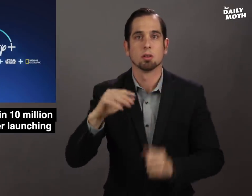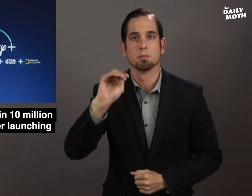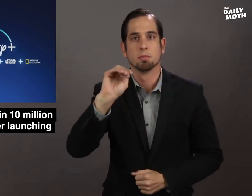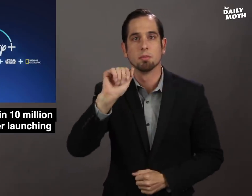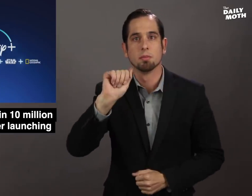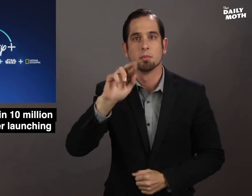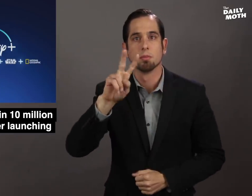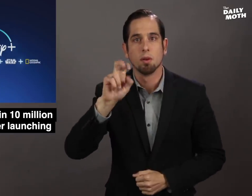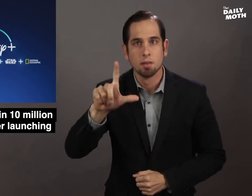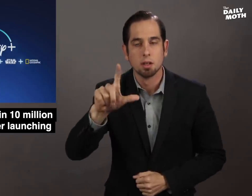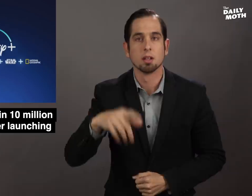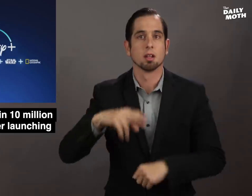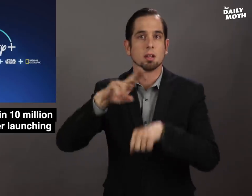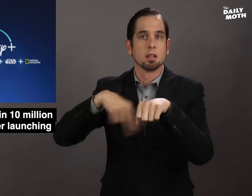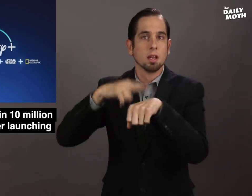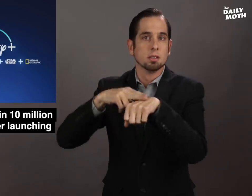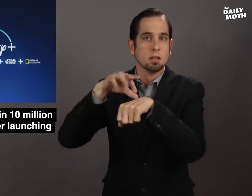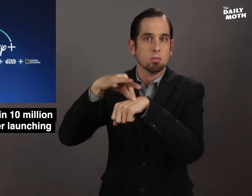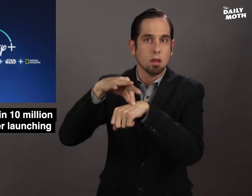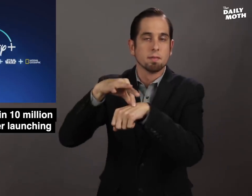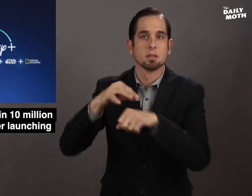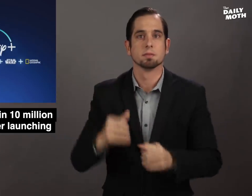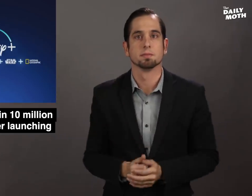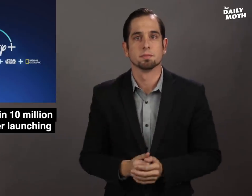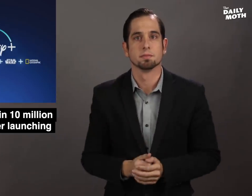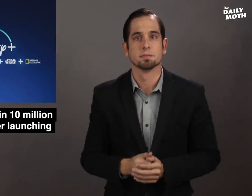Marvel, and National Geographic.